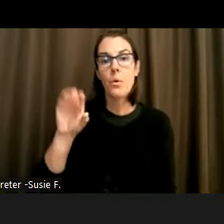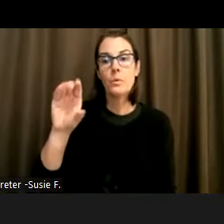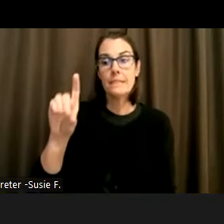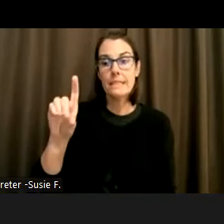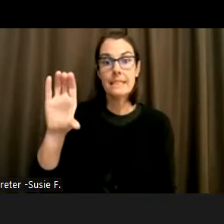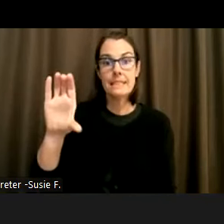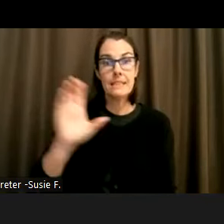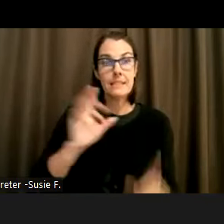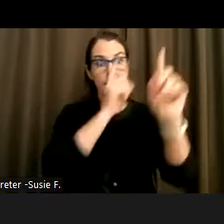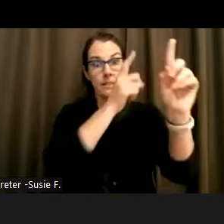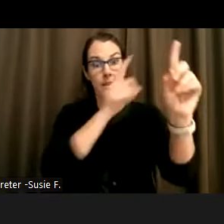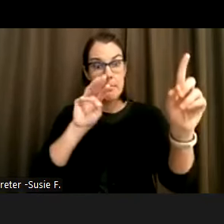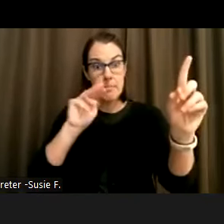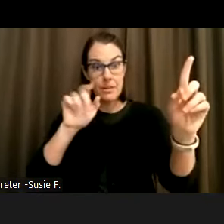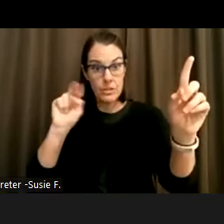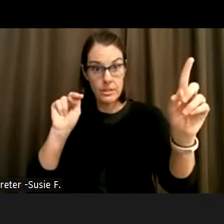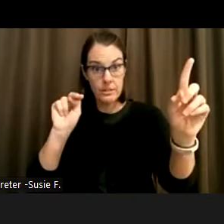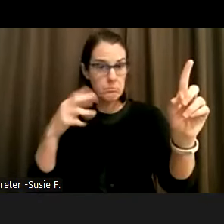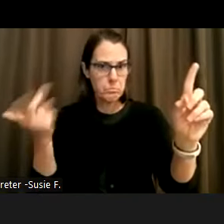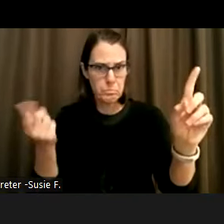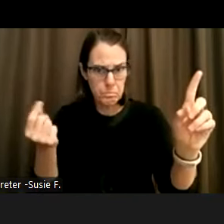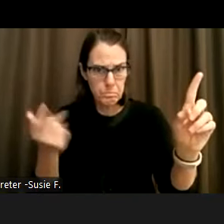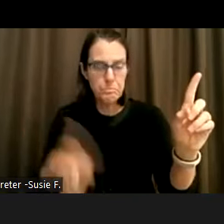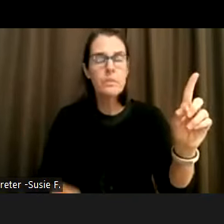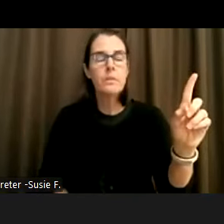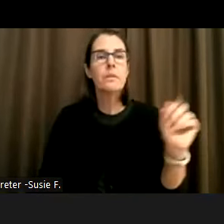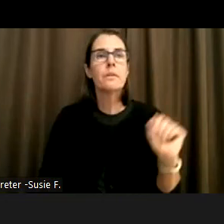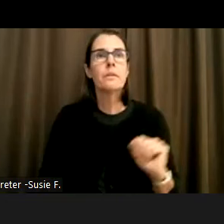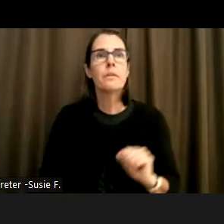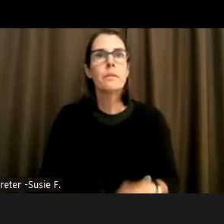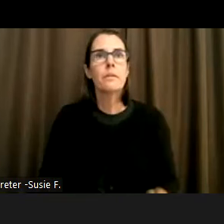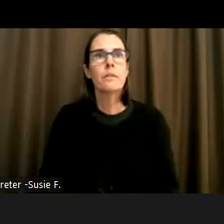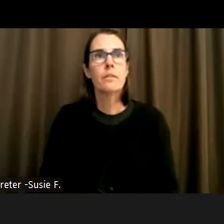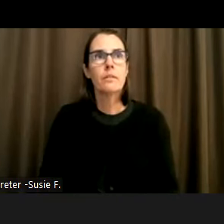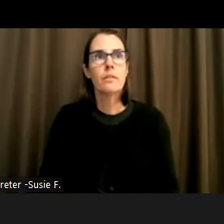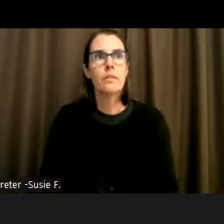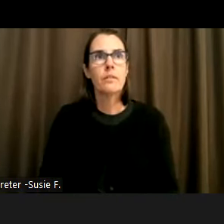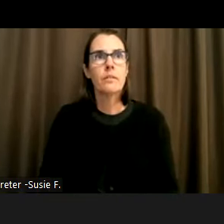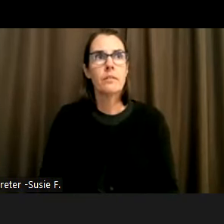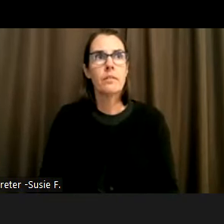mission is to secure economic,